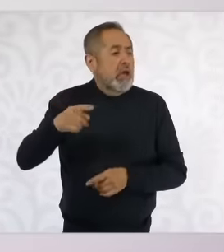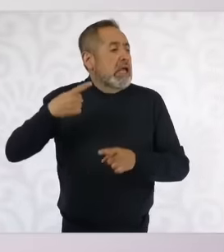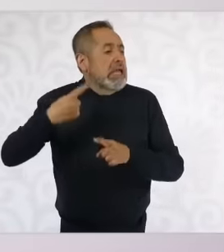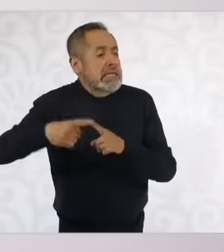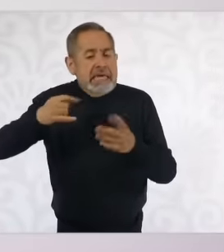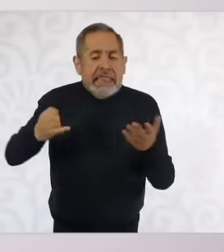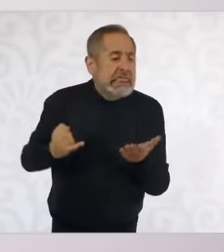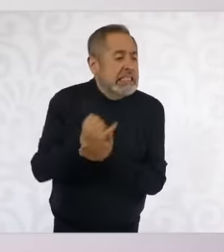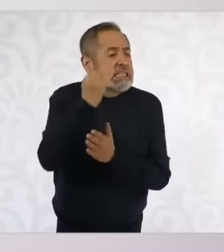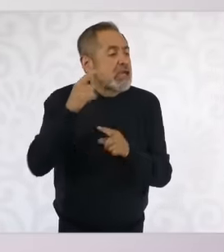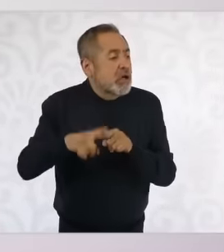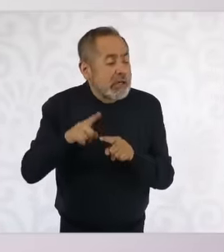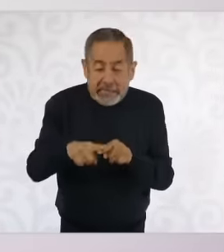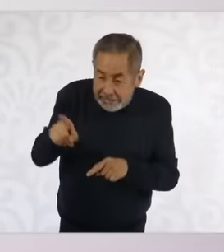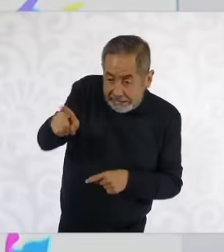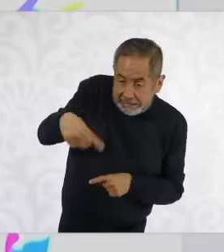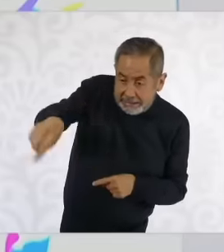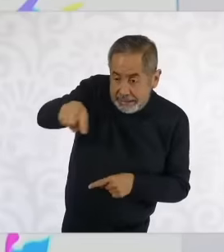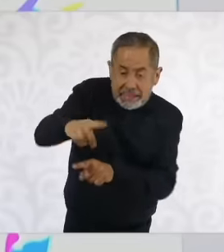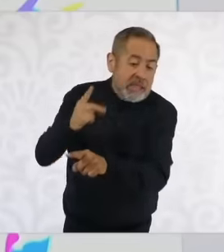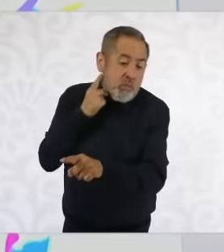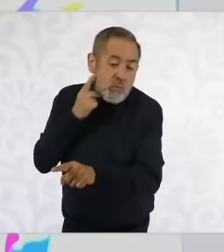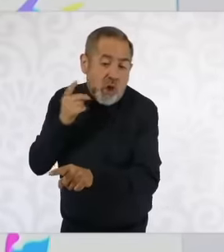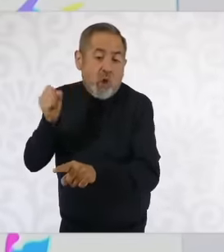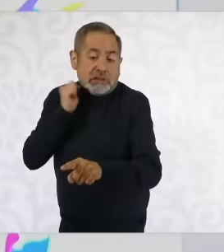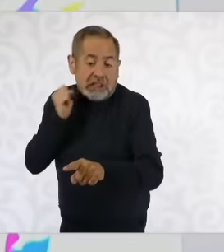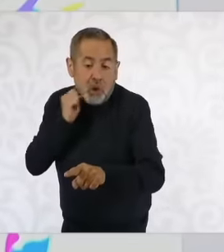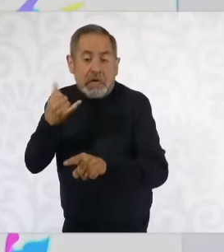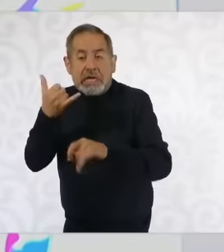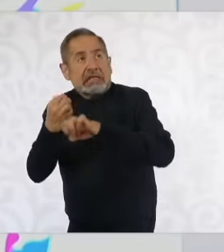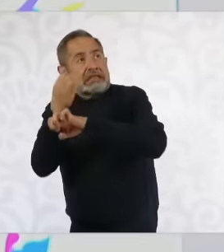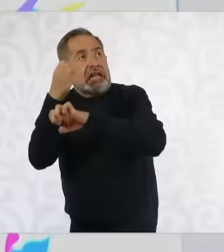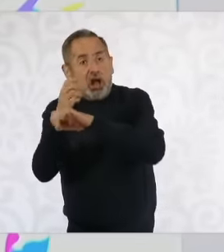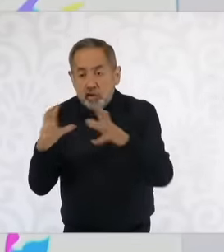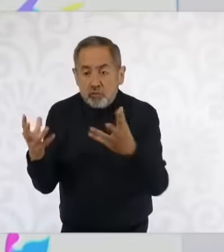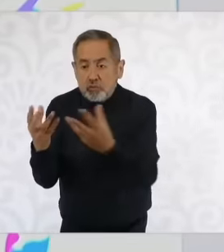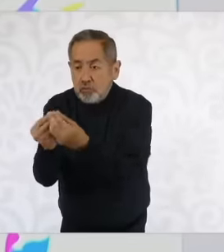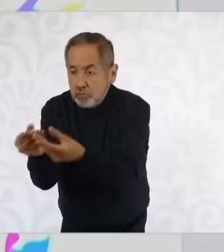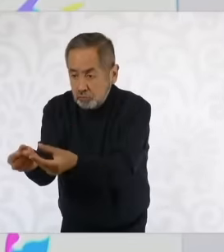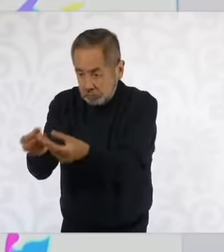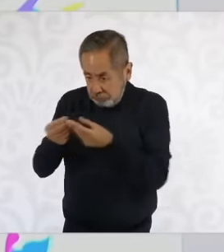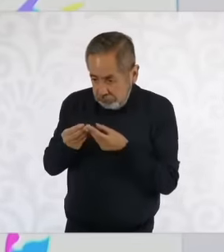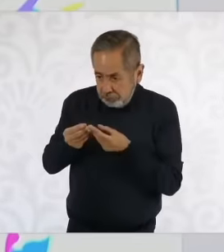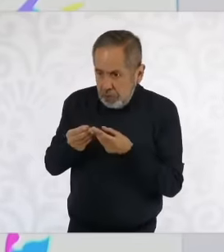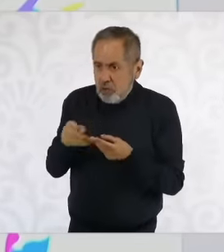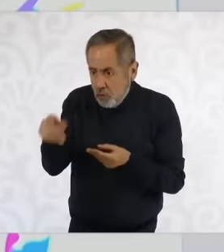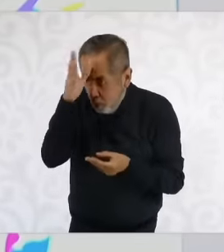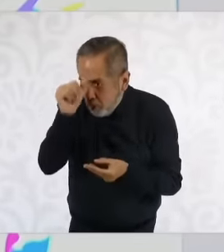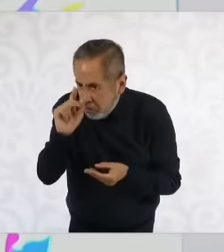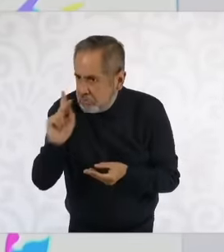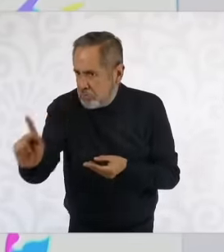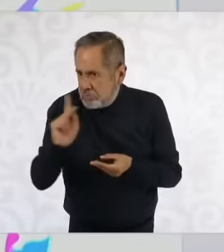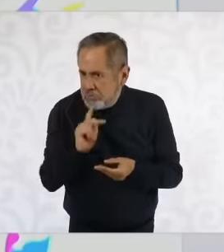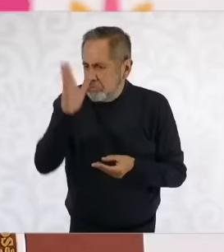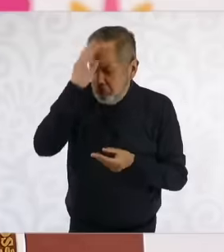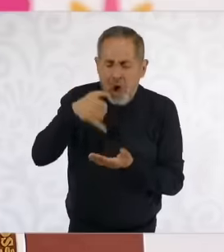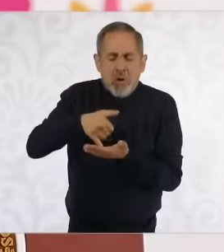Constituent decides We are agree We agree but the Constituent Assembly could